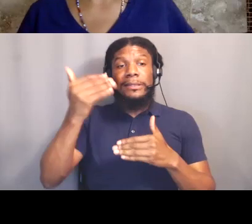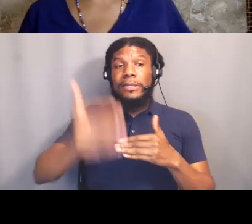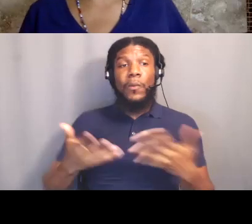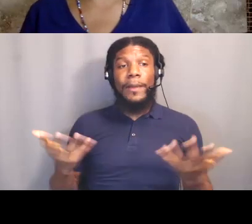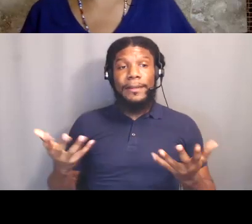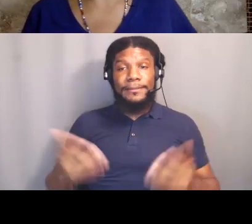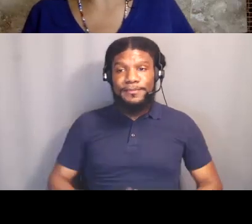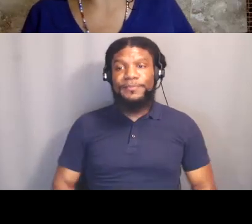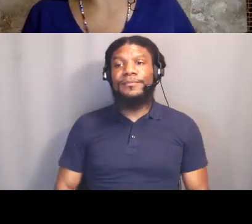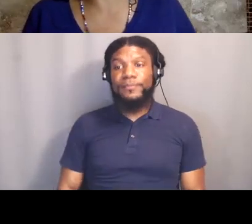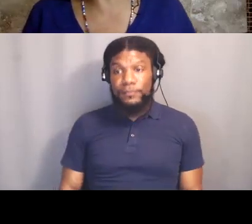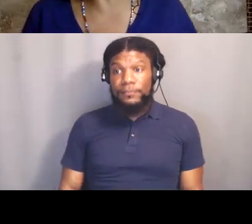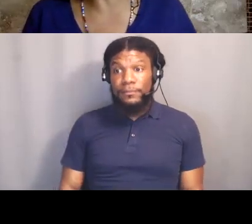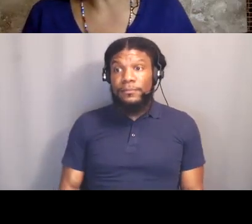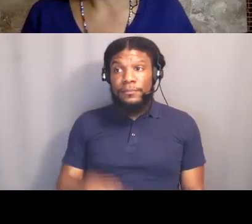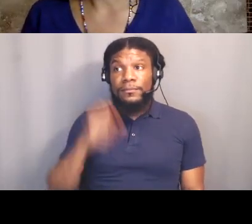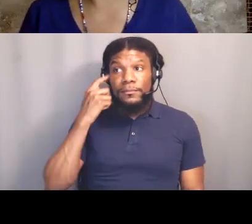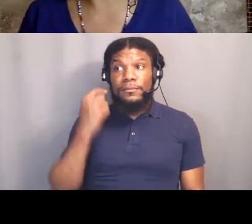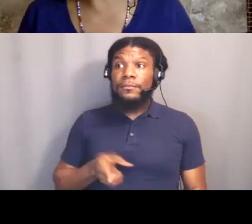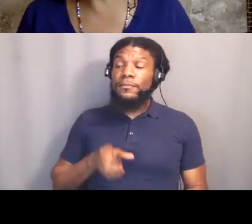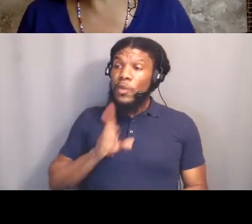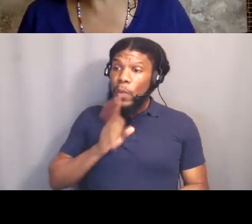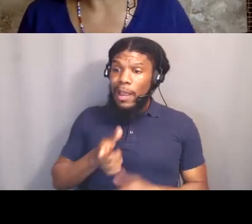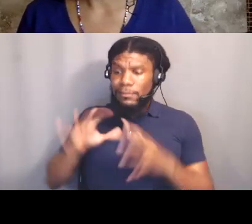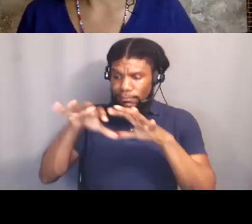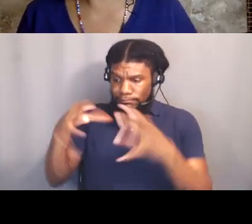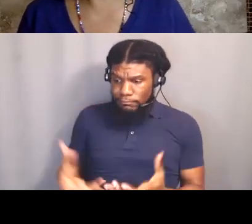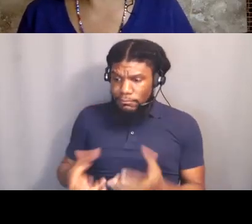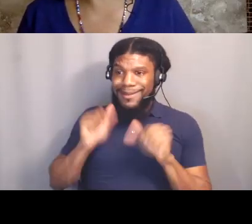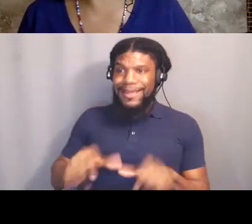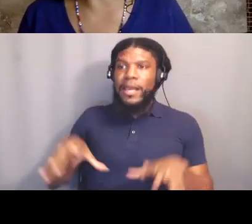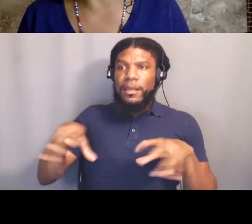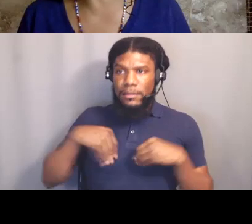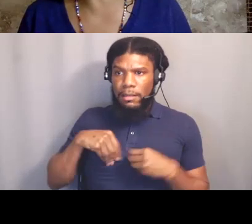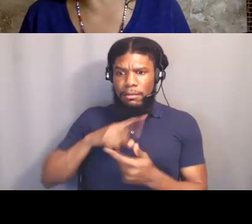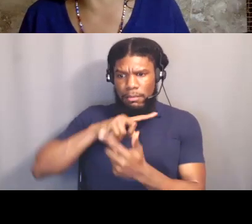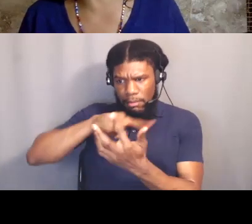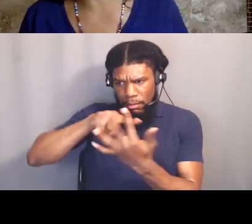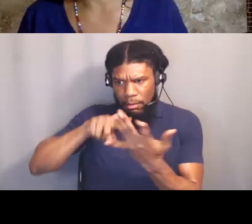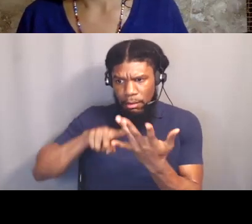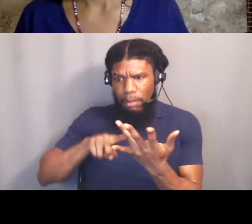which ones we have to live with, we can live with, and which ones we have to change.